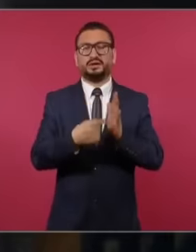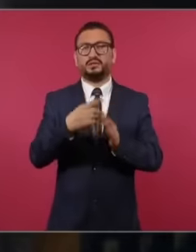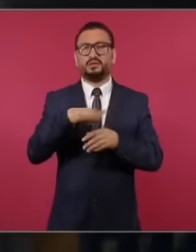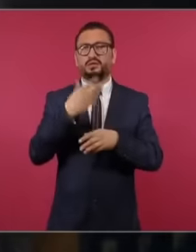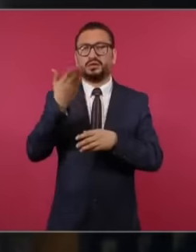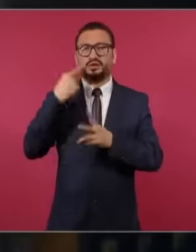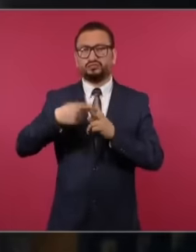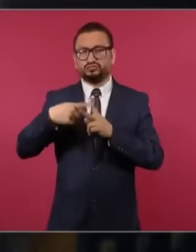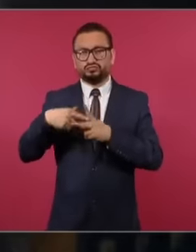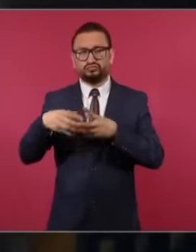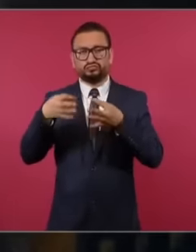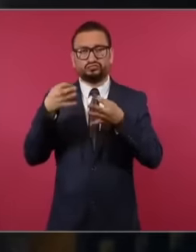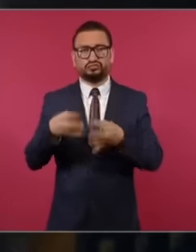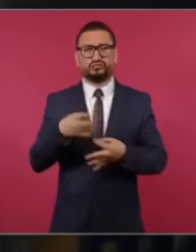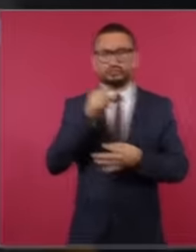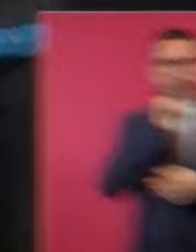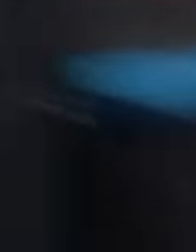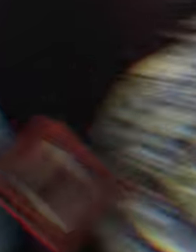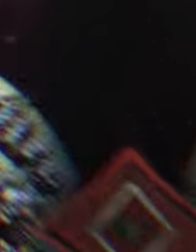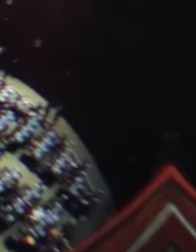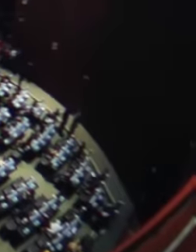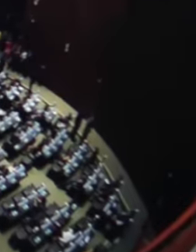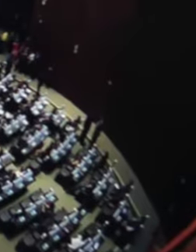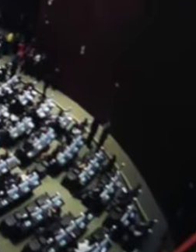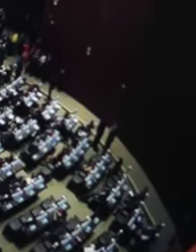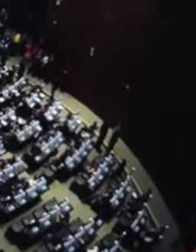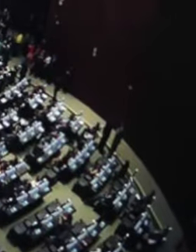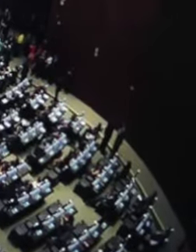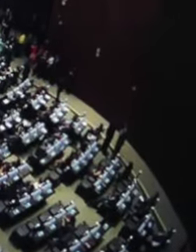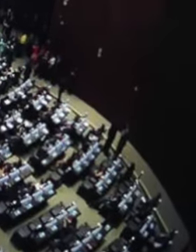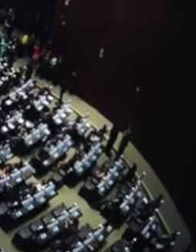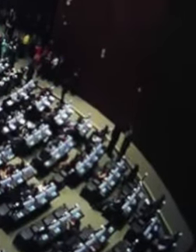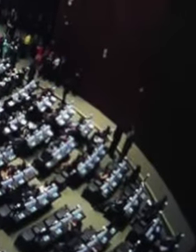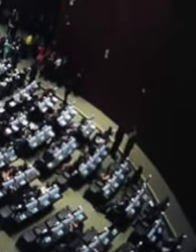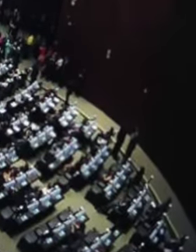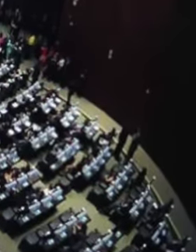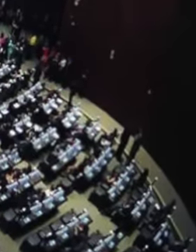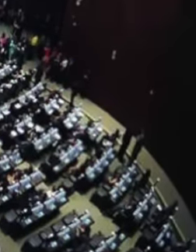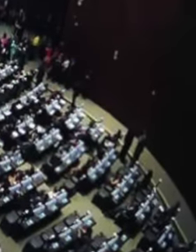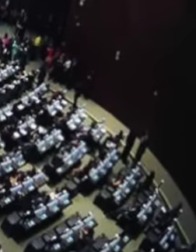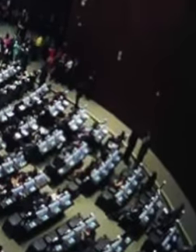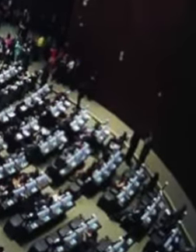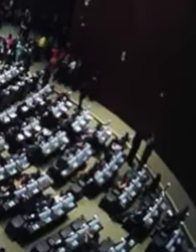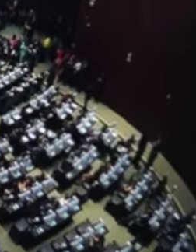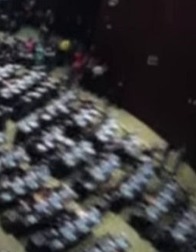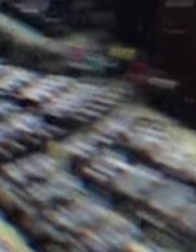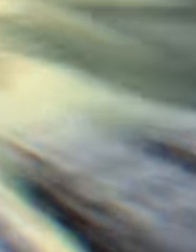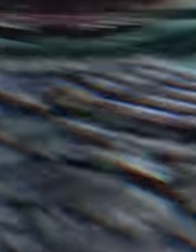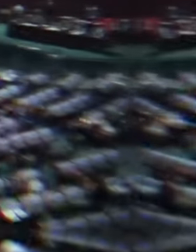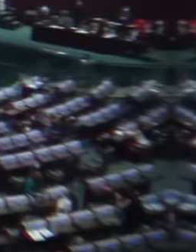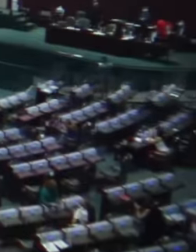a relative majority in the chamber of deputies and senators. She also mentioned that it is impossible for